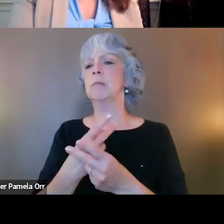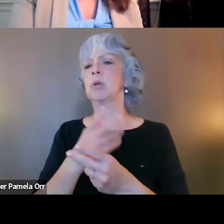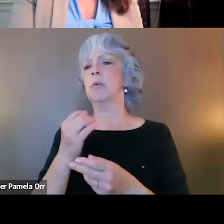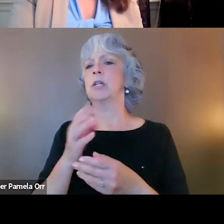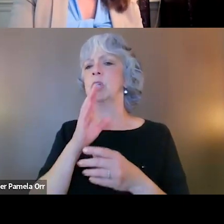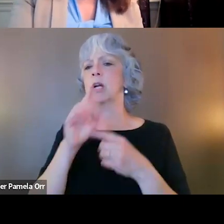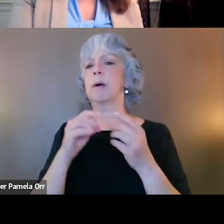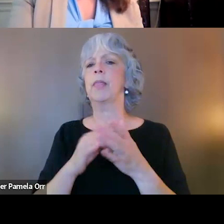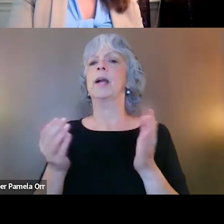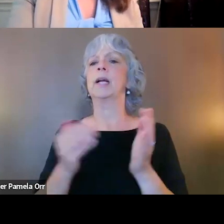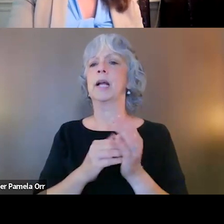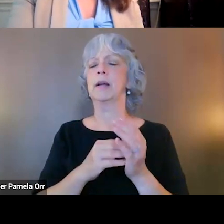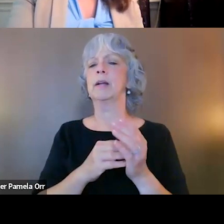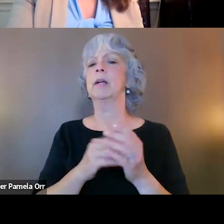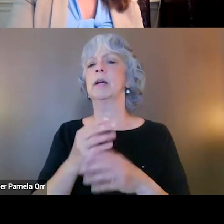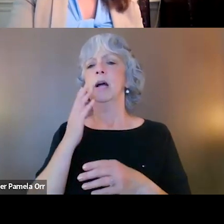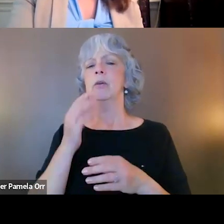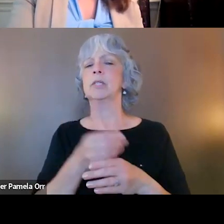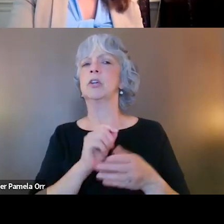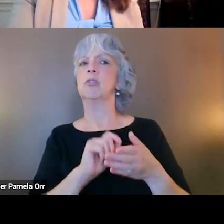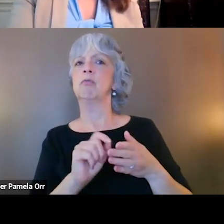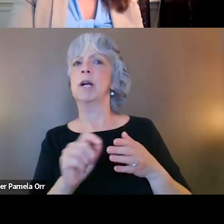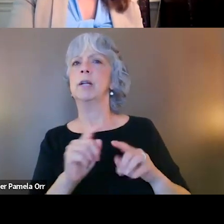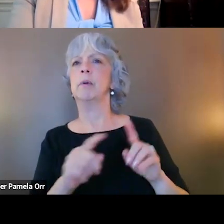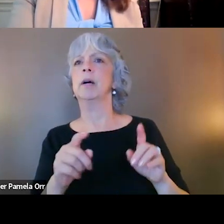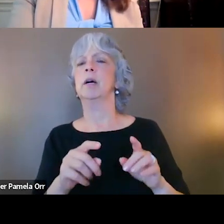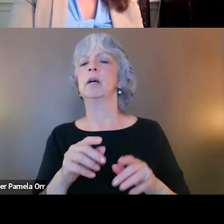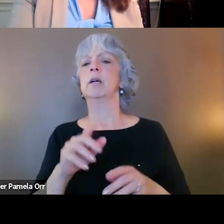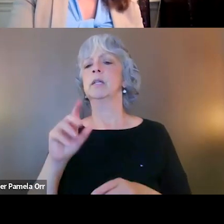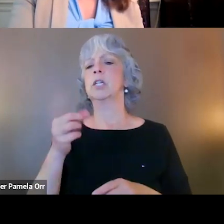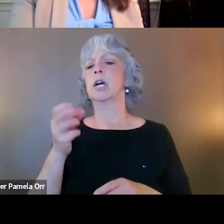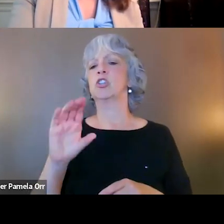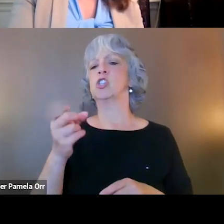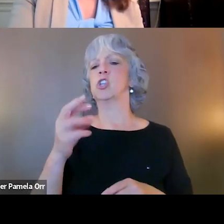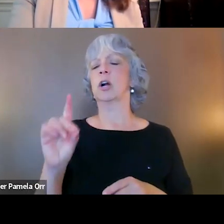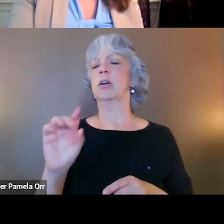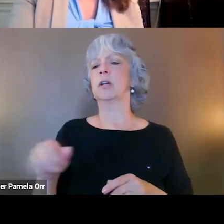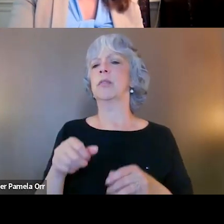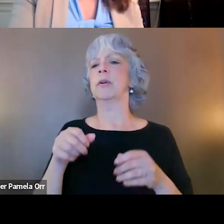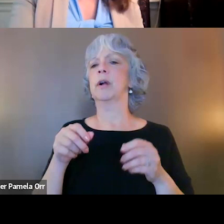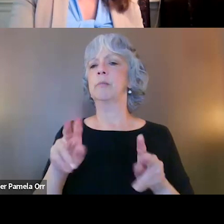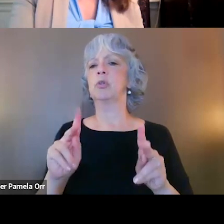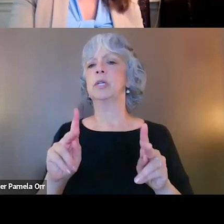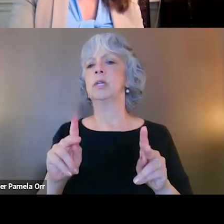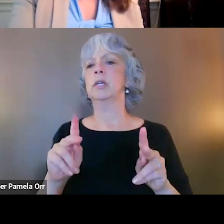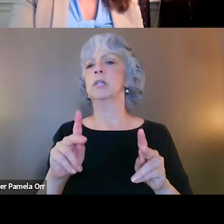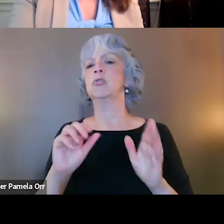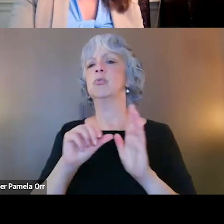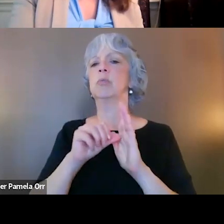I know they were answered in writing, but maybe just to give Dr. Chard another chance to kind of just reiterate